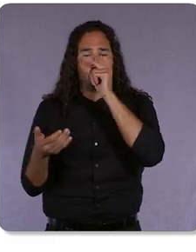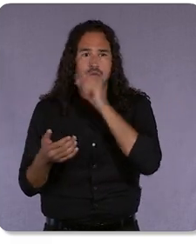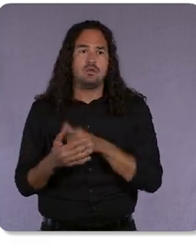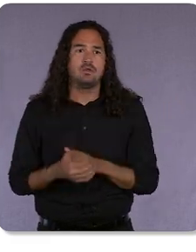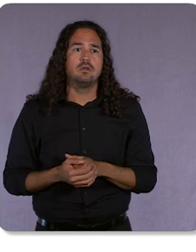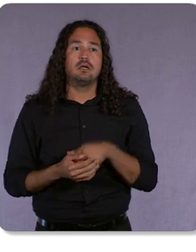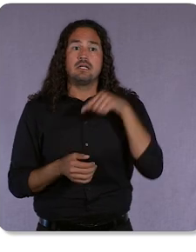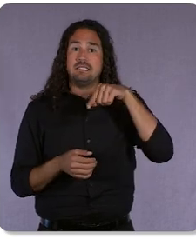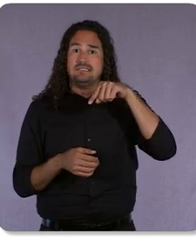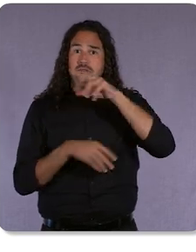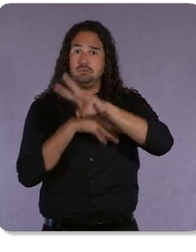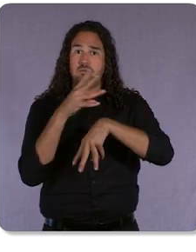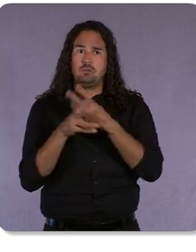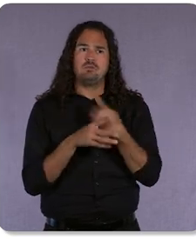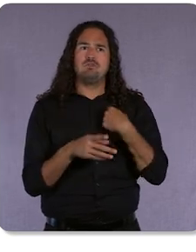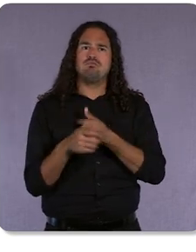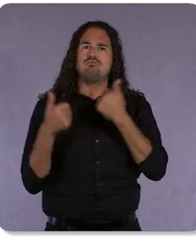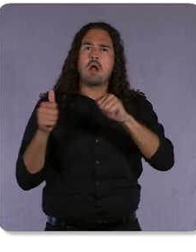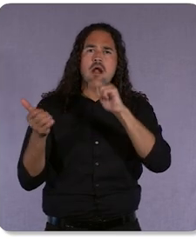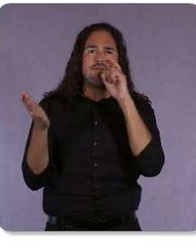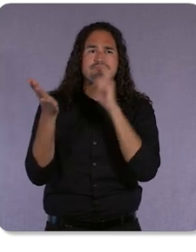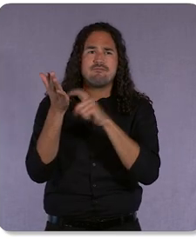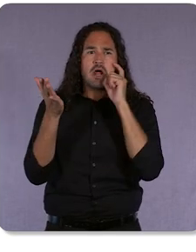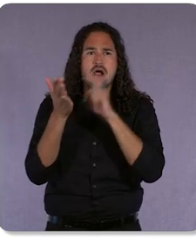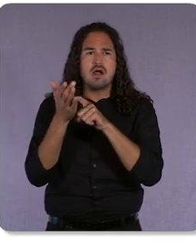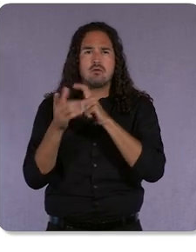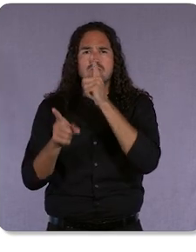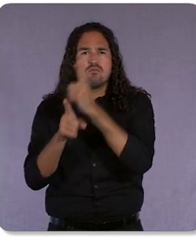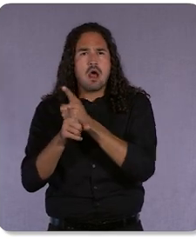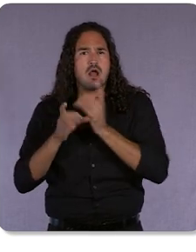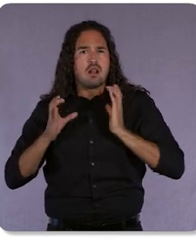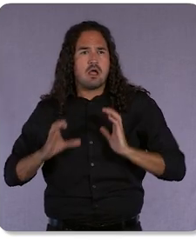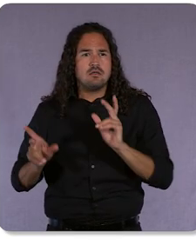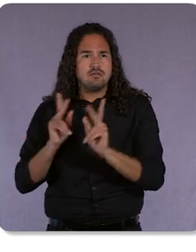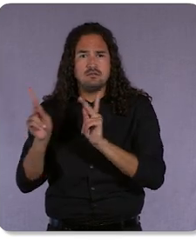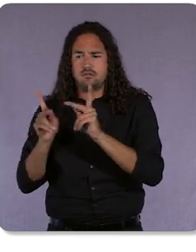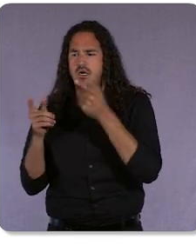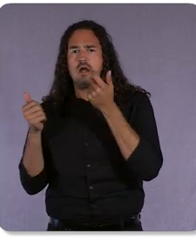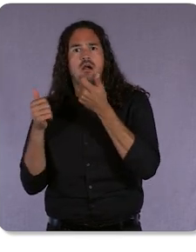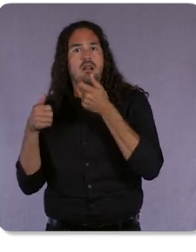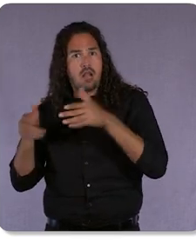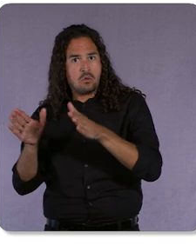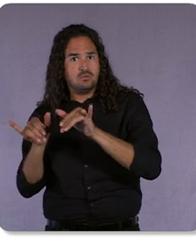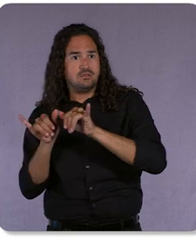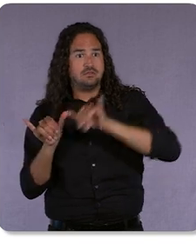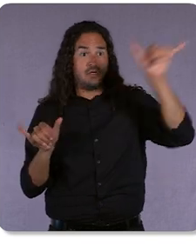right client as you scale, it is critical to have partners like Google and HubSpot